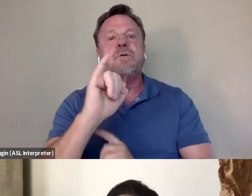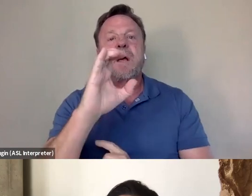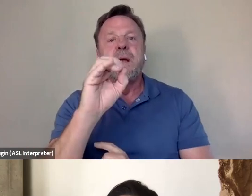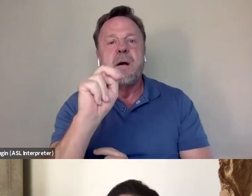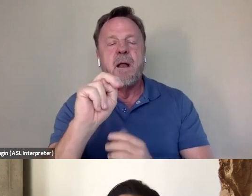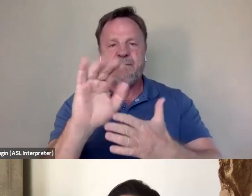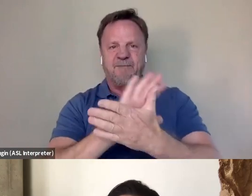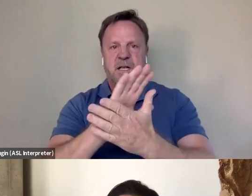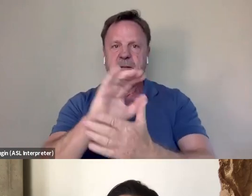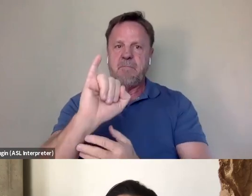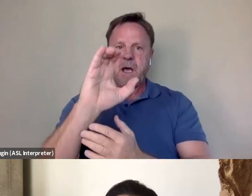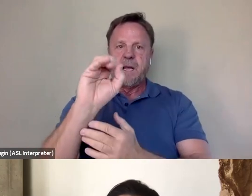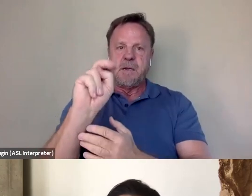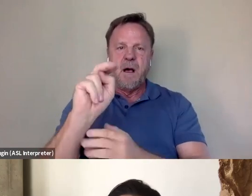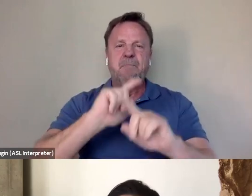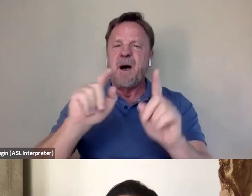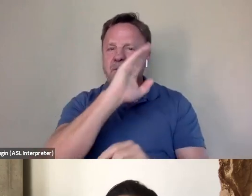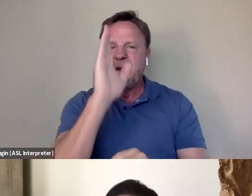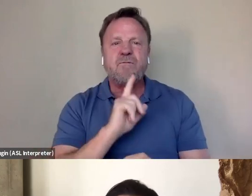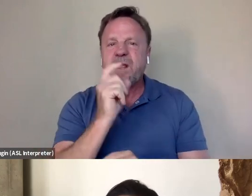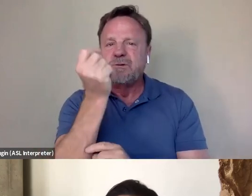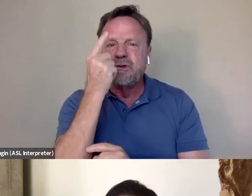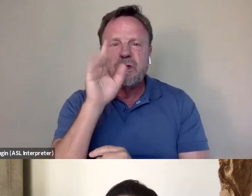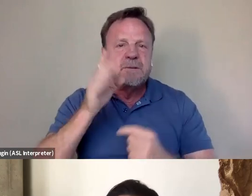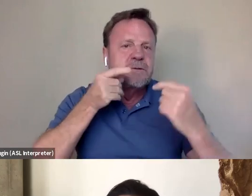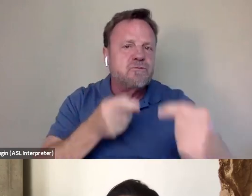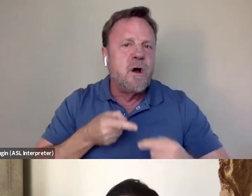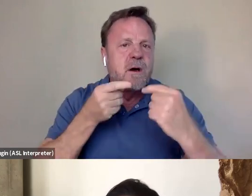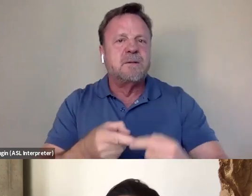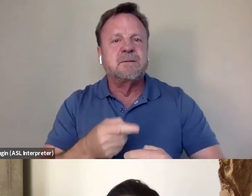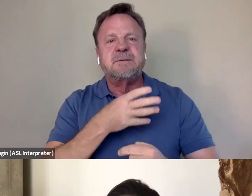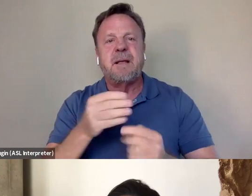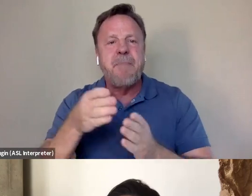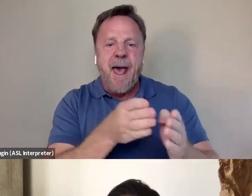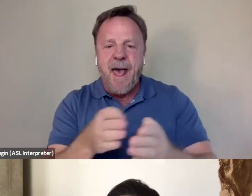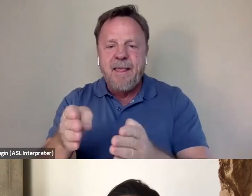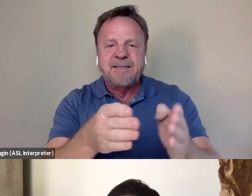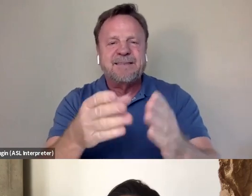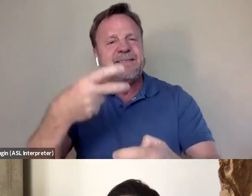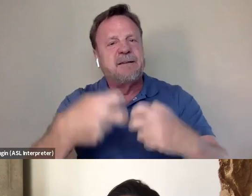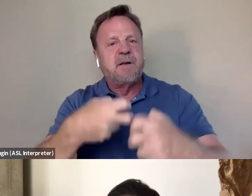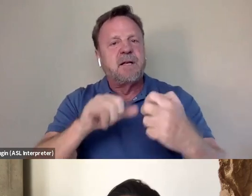but we never understood all the struggles and pasts and difficulties that he went through as a person,